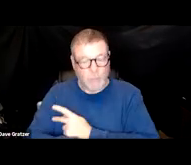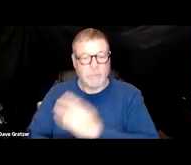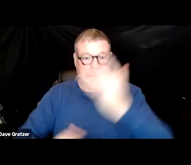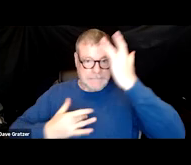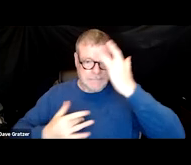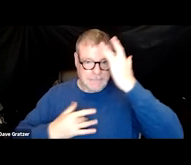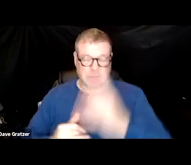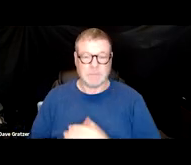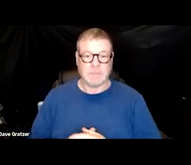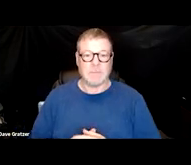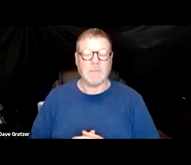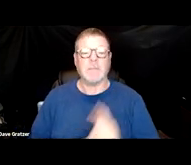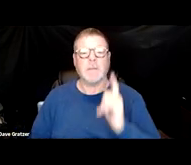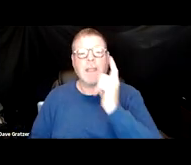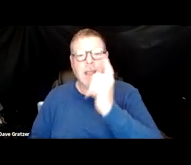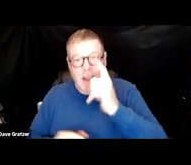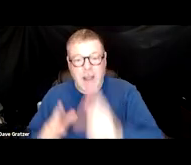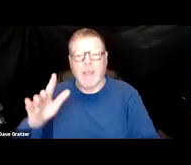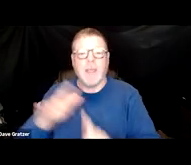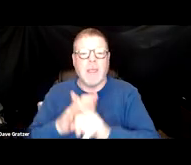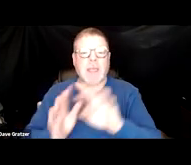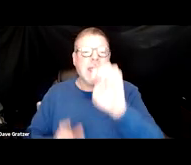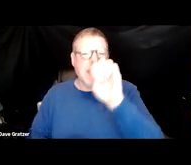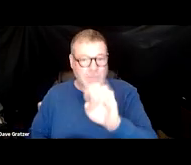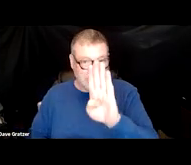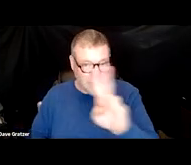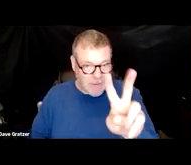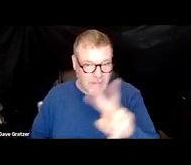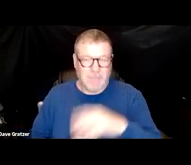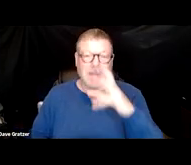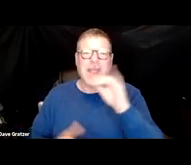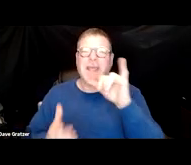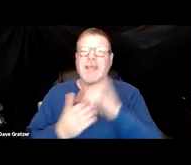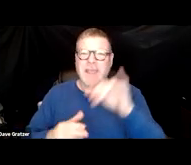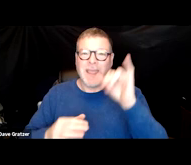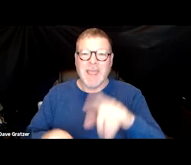There's often latent reactivation of Epstein-Barr and this is myalgic encephalomyelitis